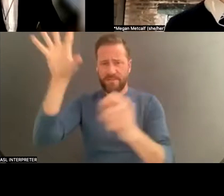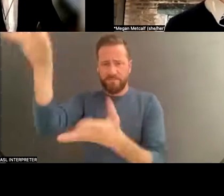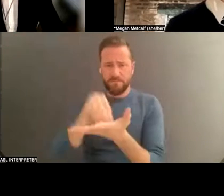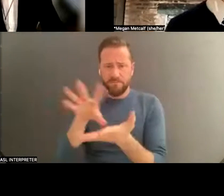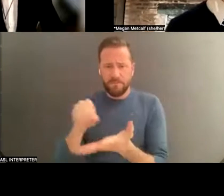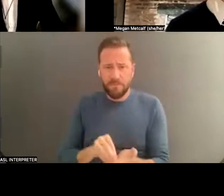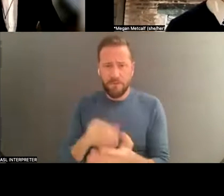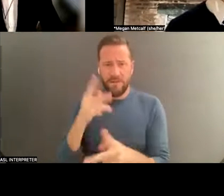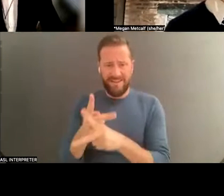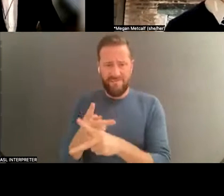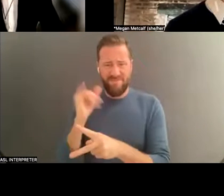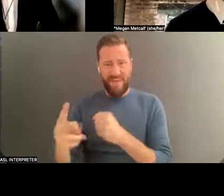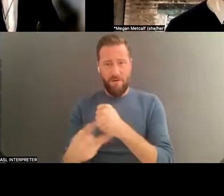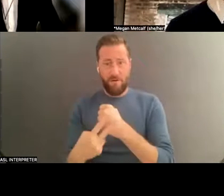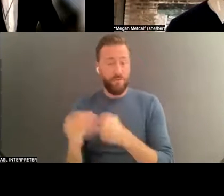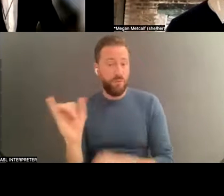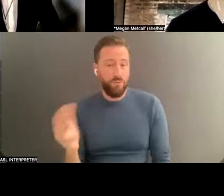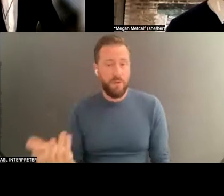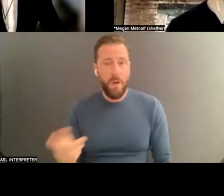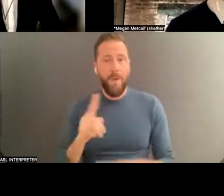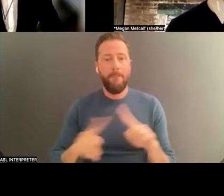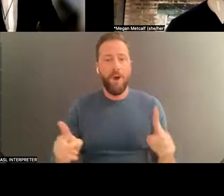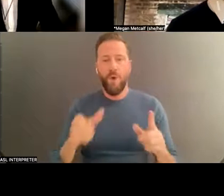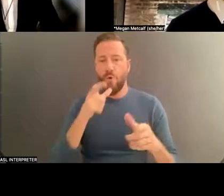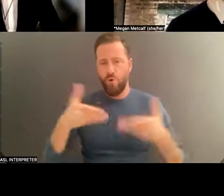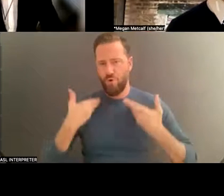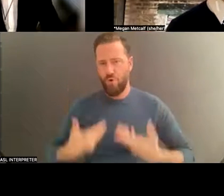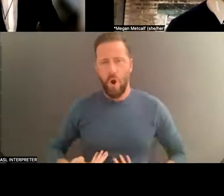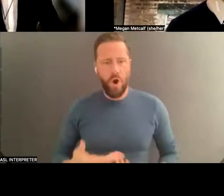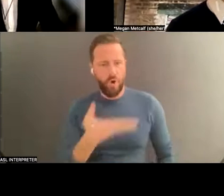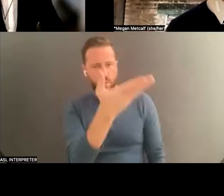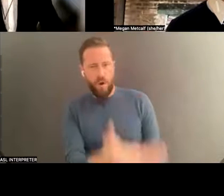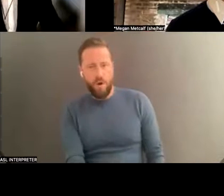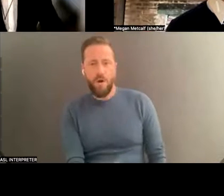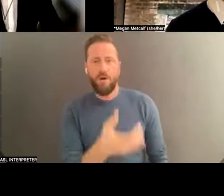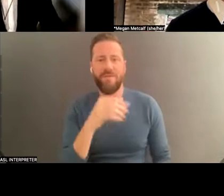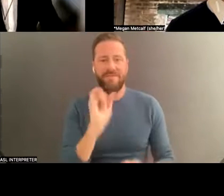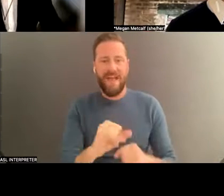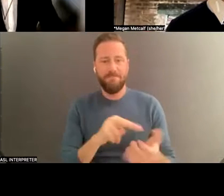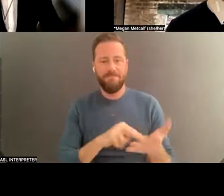that who you are is defining by your archive if you're looking